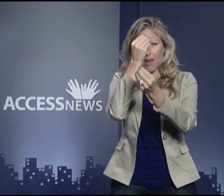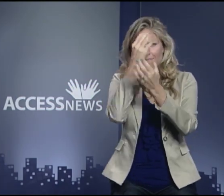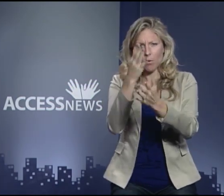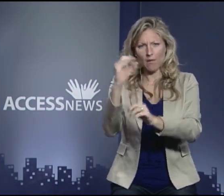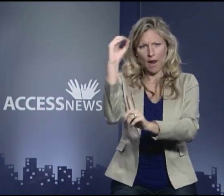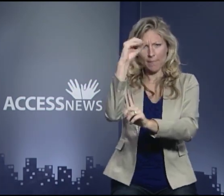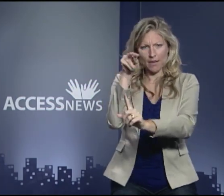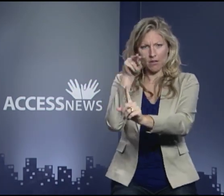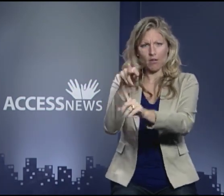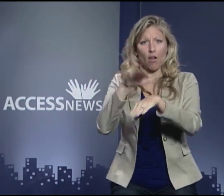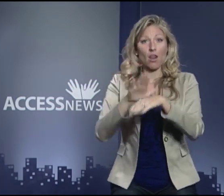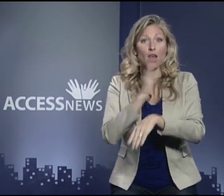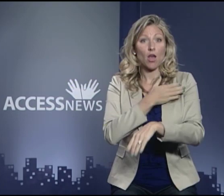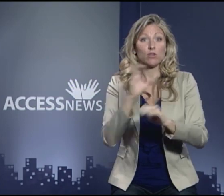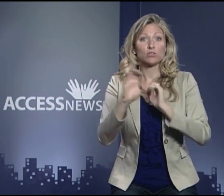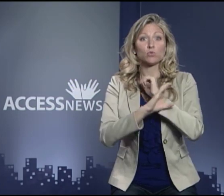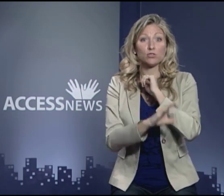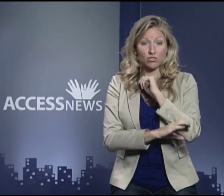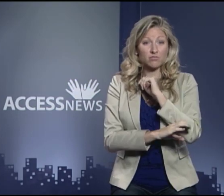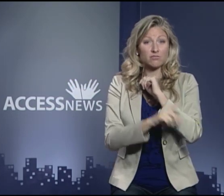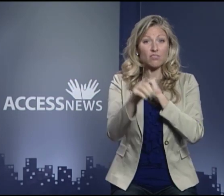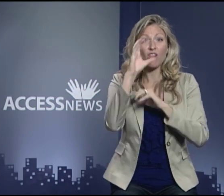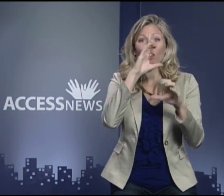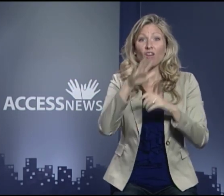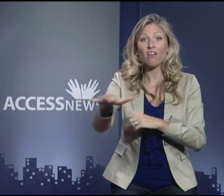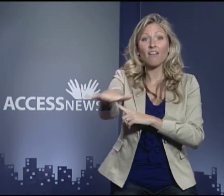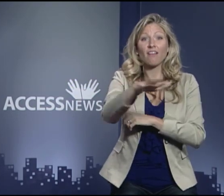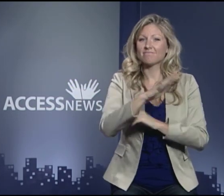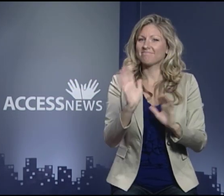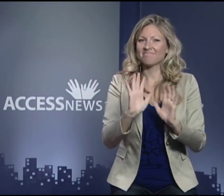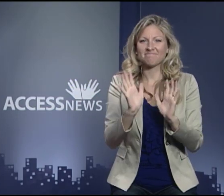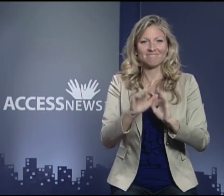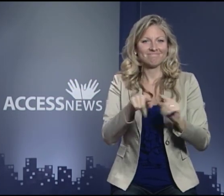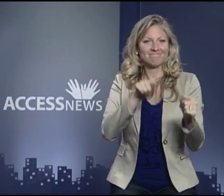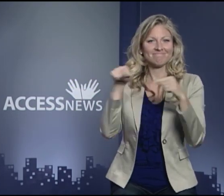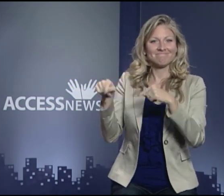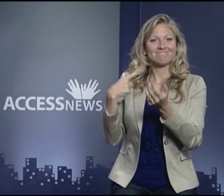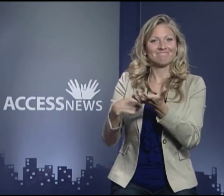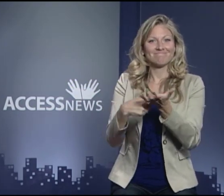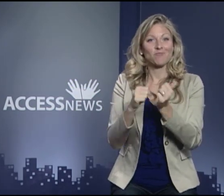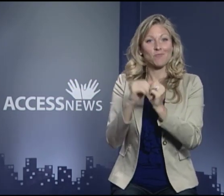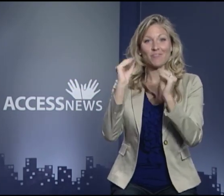for an informed opinion about our constitution, you need to look no further than Professor Levinson,